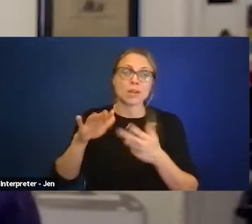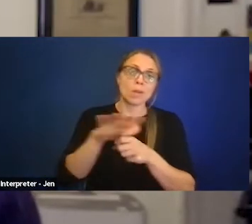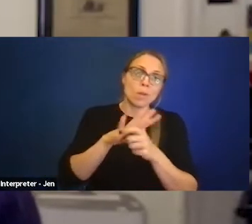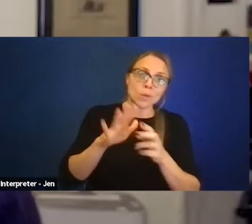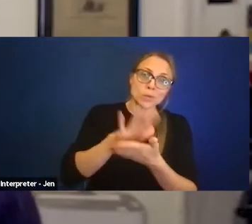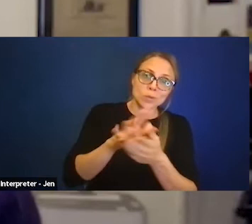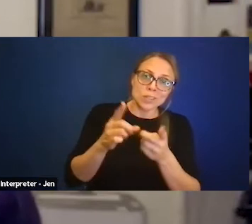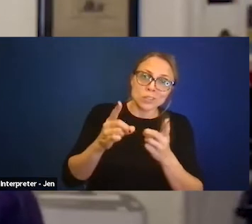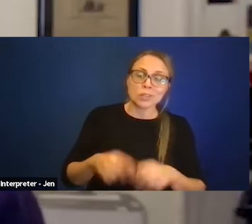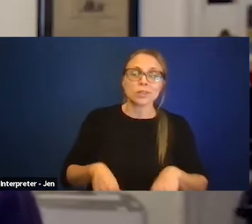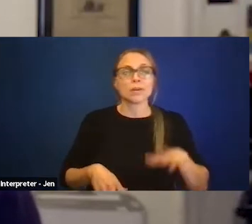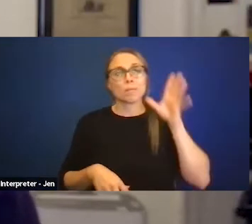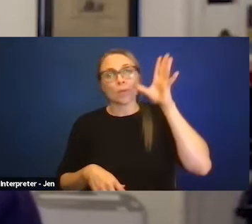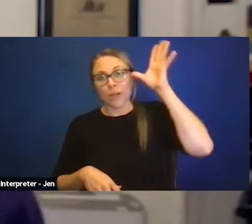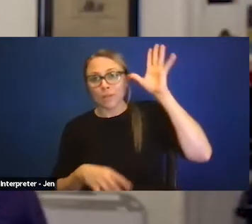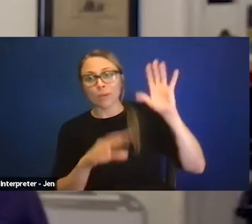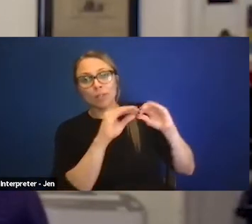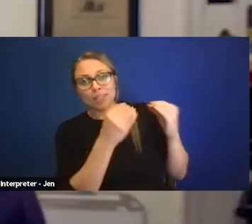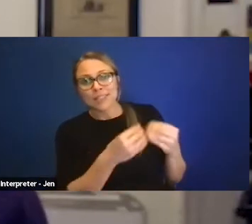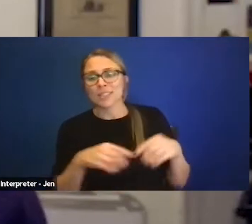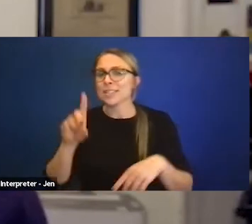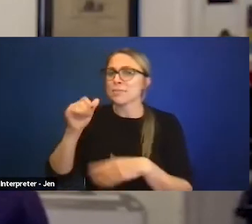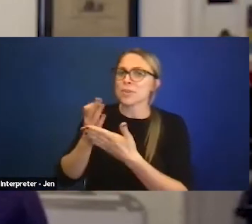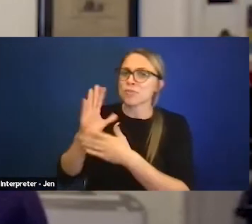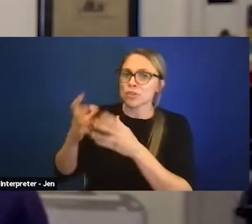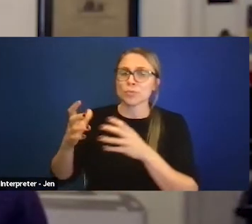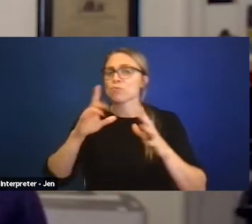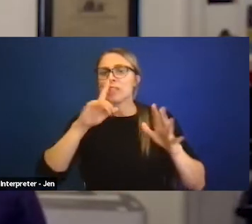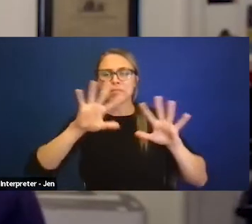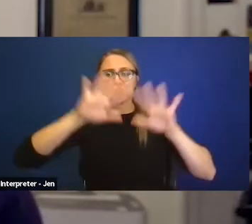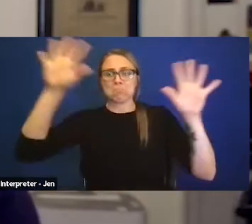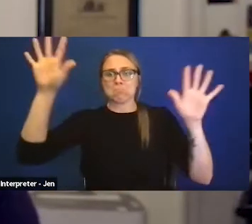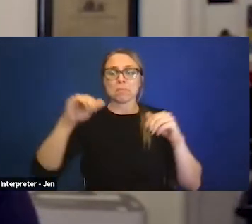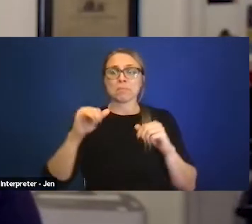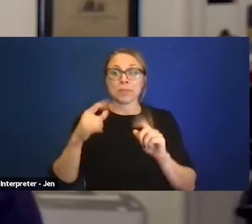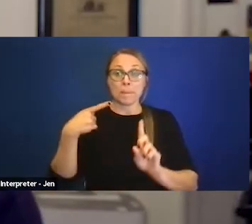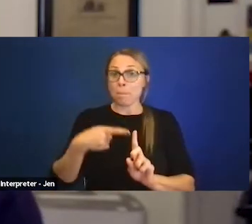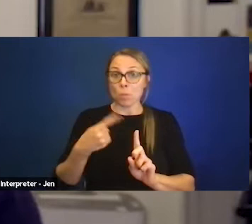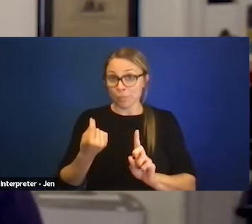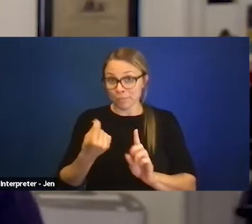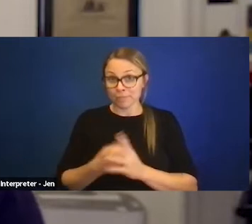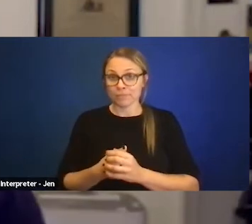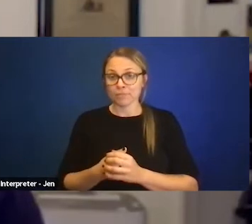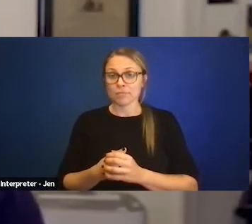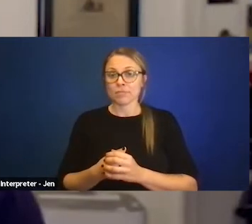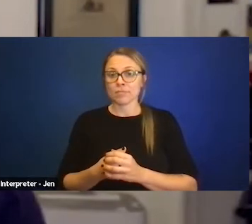disability rights groups, the point that you are making here is how astounding it is